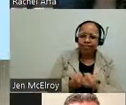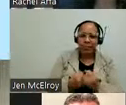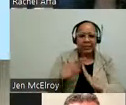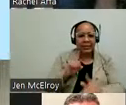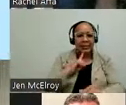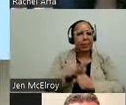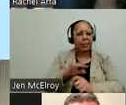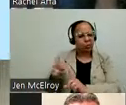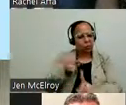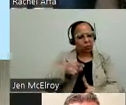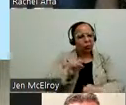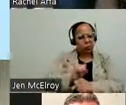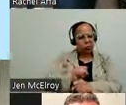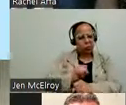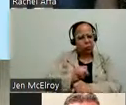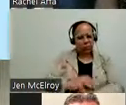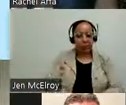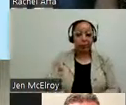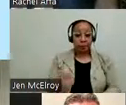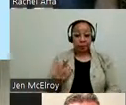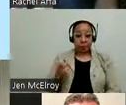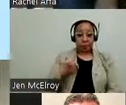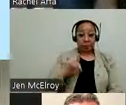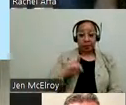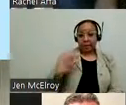work. And here's some -- I'm standing next to the mayor and this is Mary